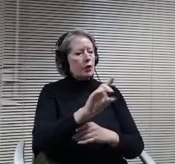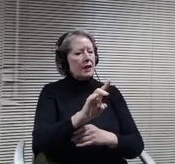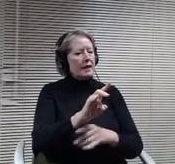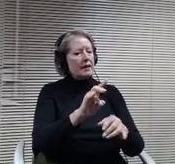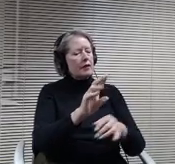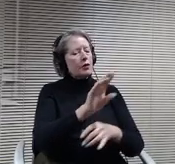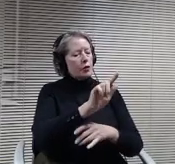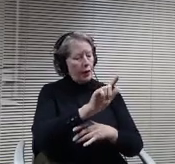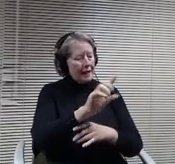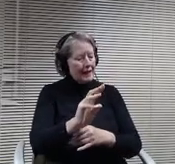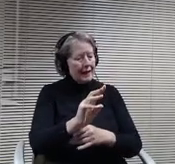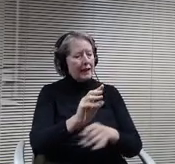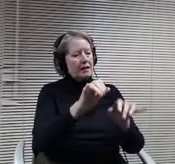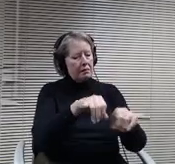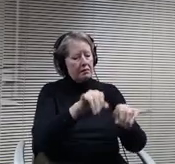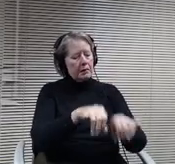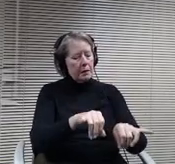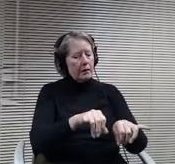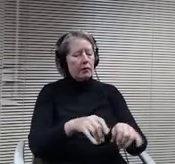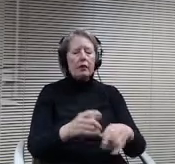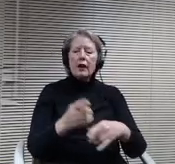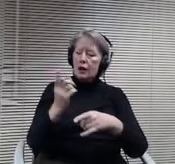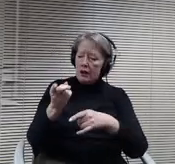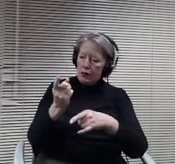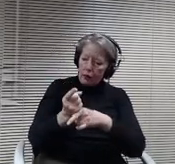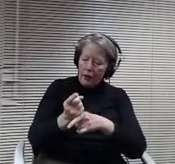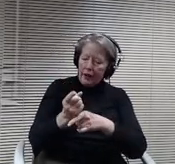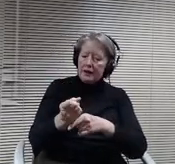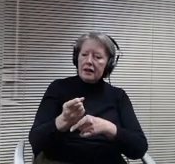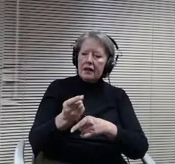there's some details of when the 4th and 5th graders are going to